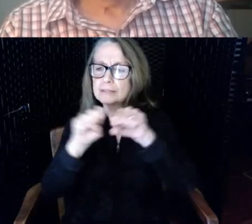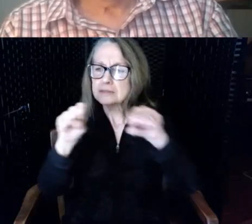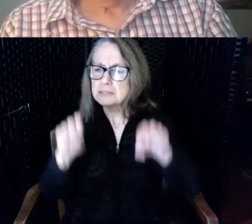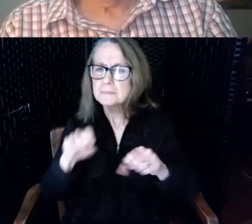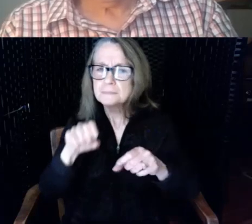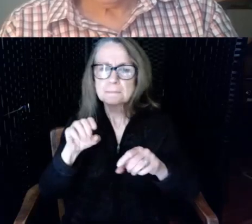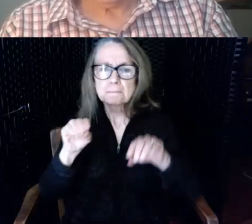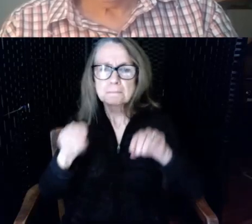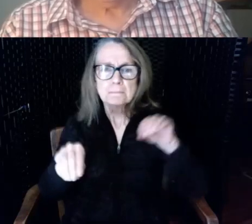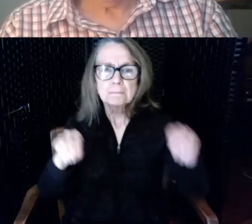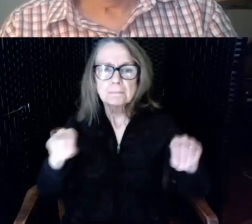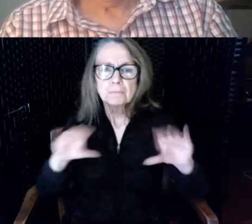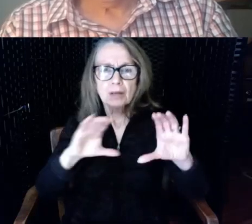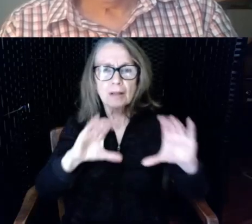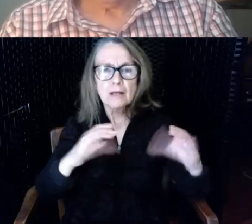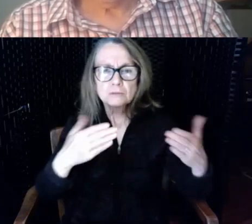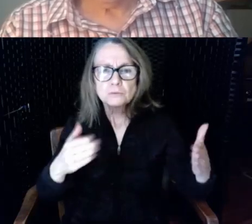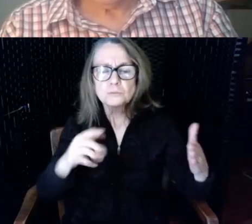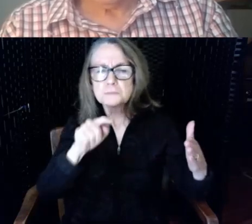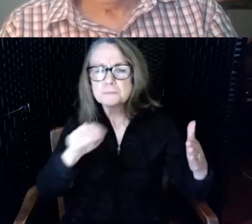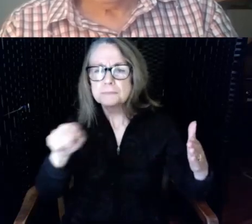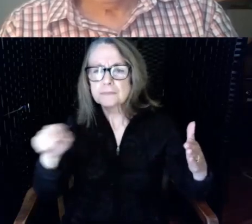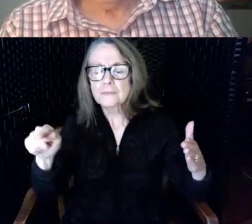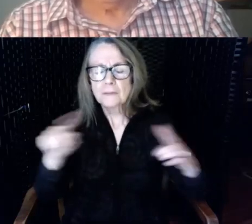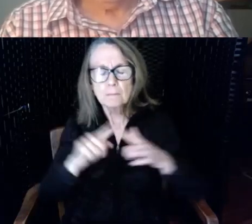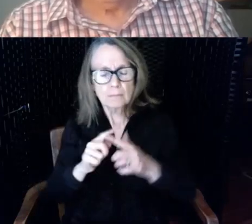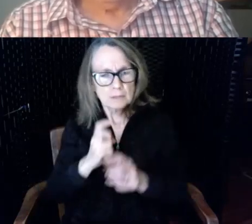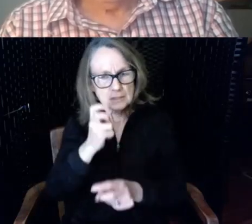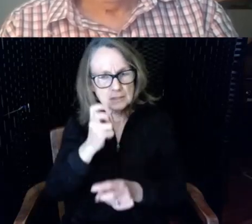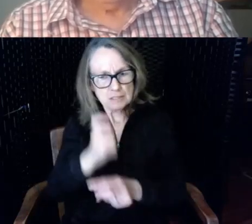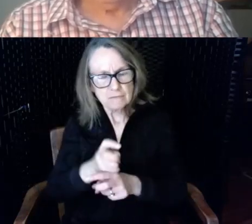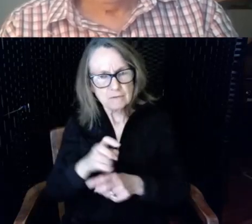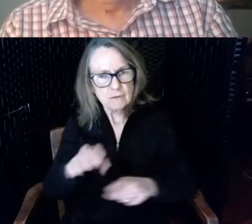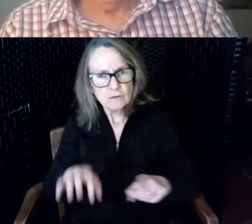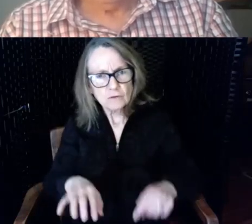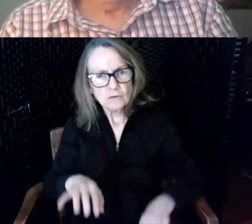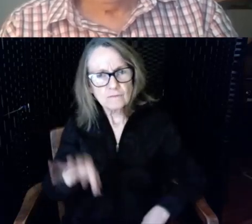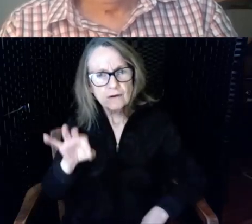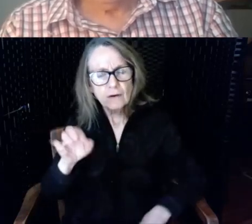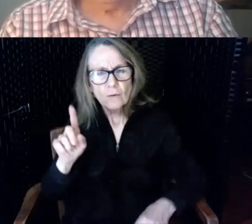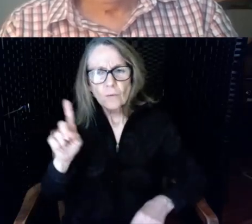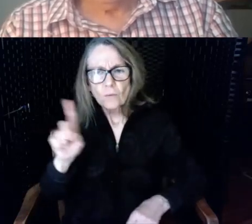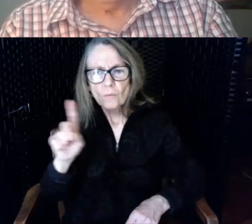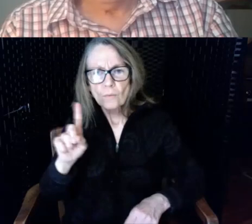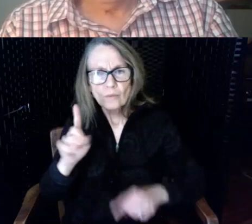but it was extremely difficult to find out whether they were working who used